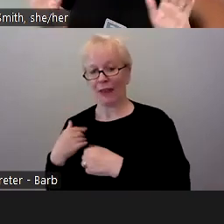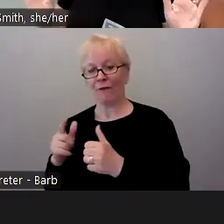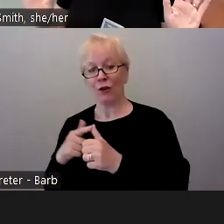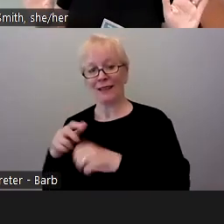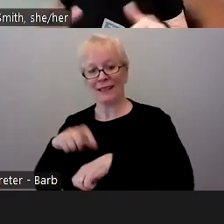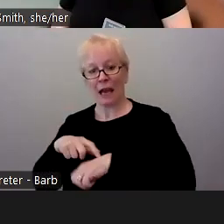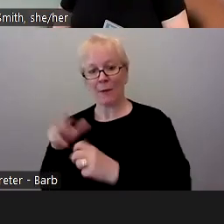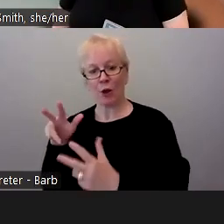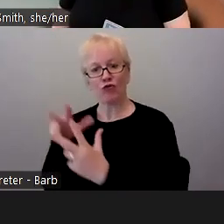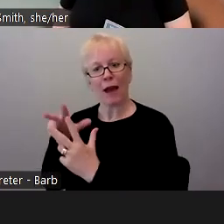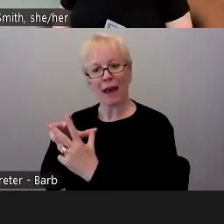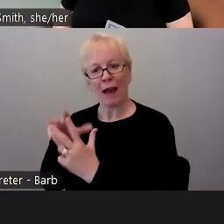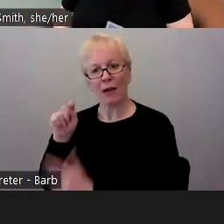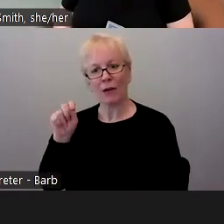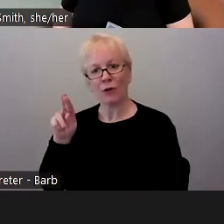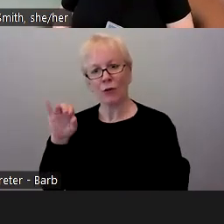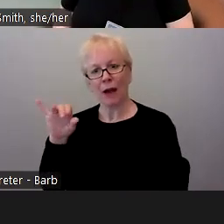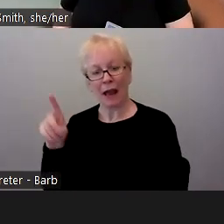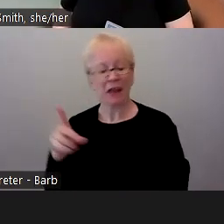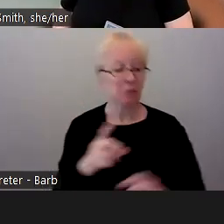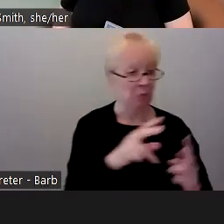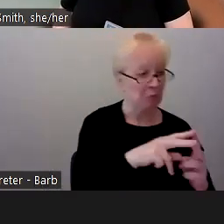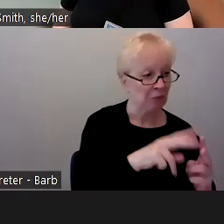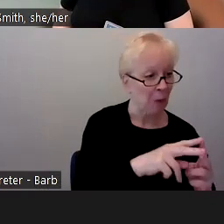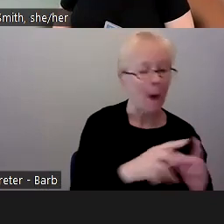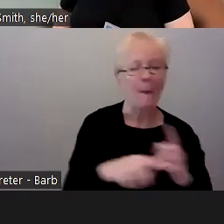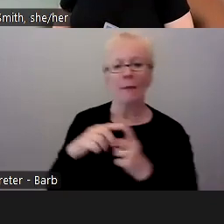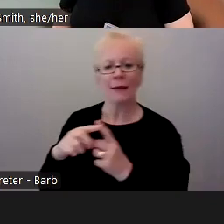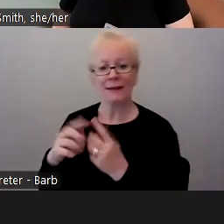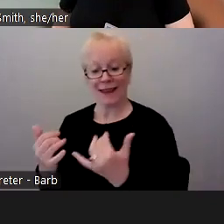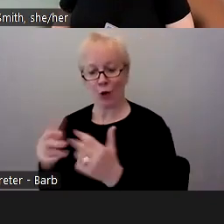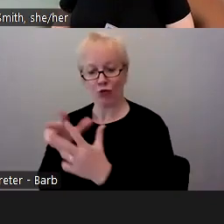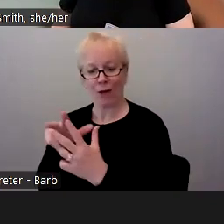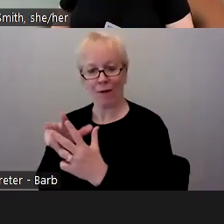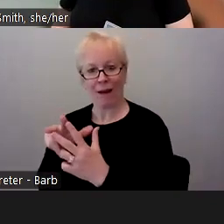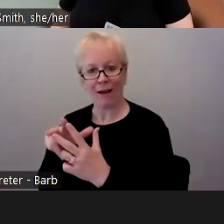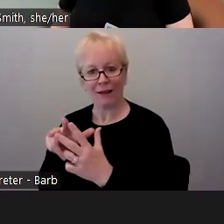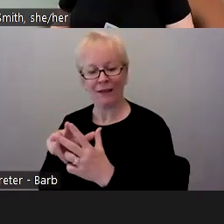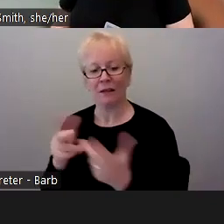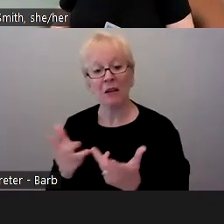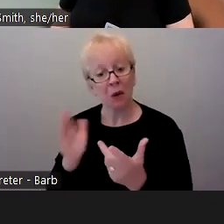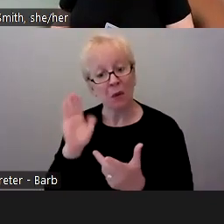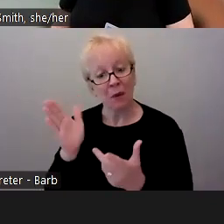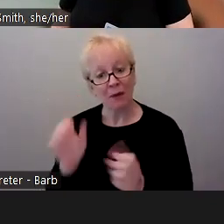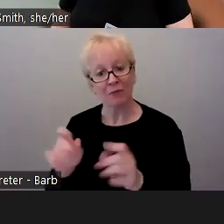in addition to two person pairs, and we are going to offer that as an opportunity this next year if that's a better fit for you.